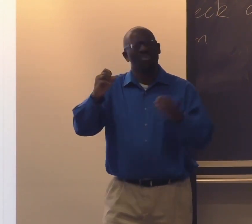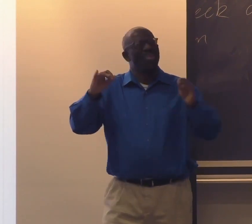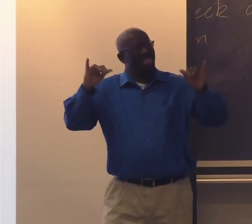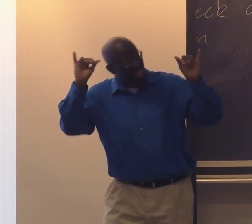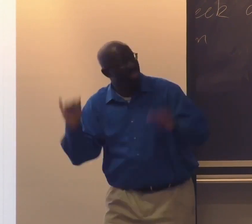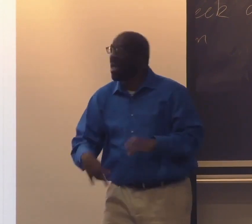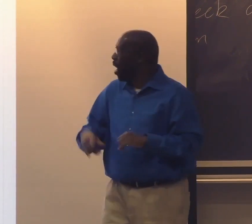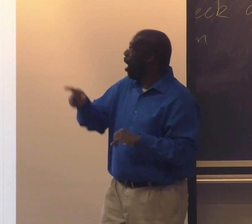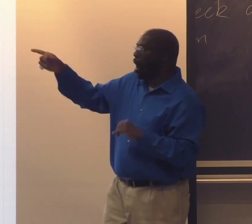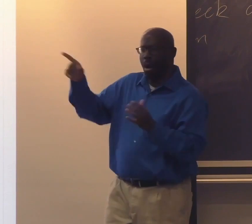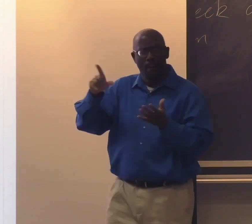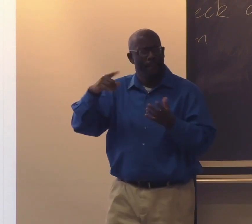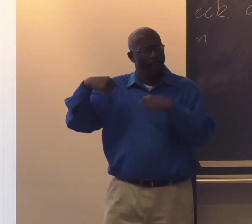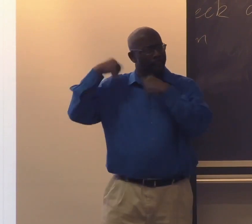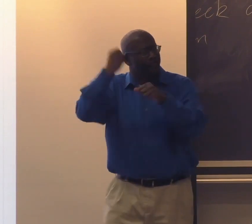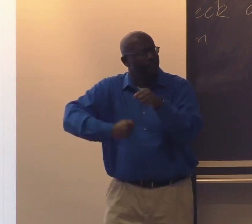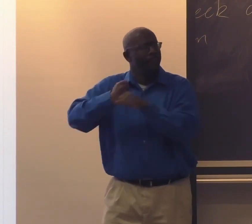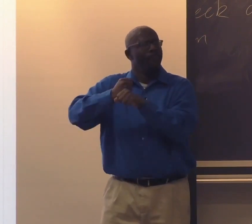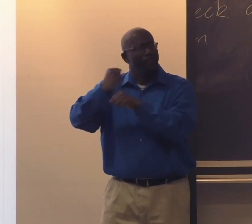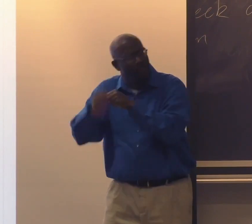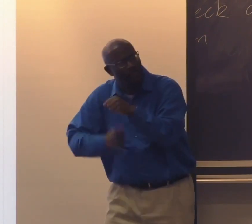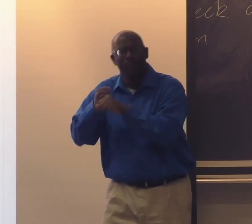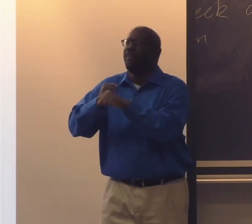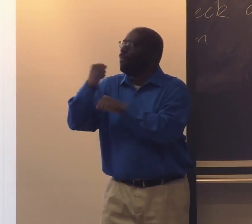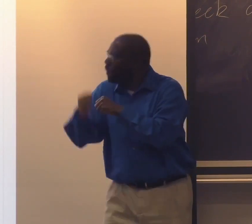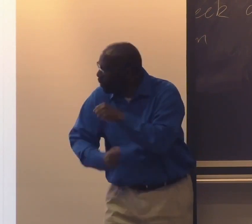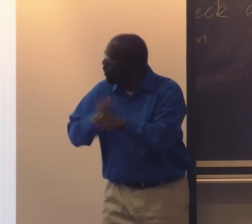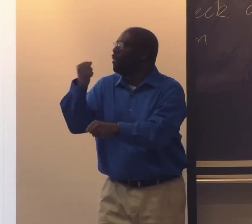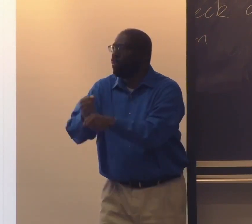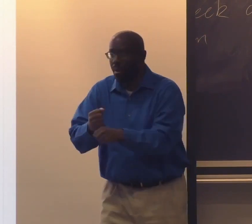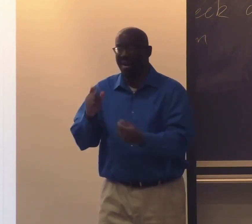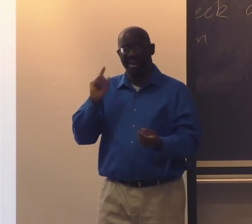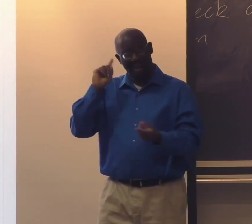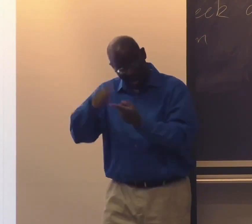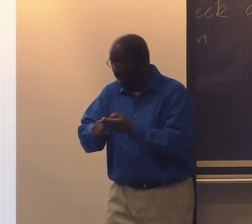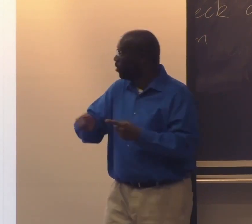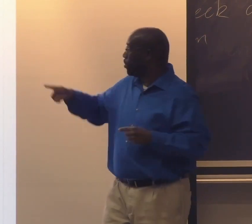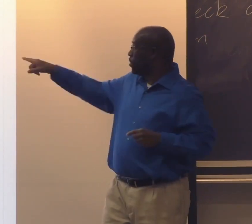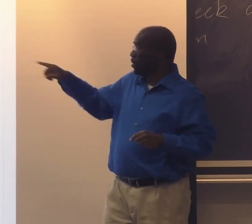and were not able to get employment. So this went on for many years, that the Black students